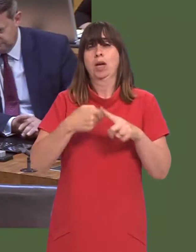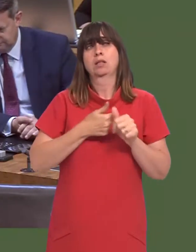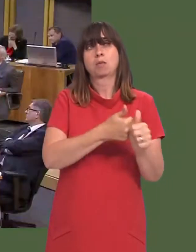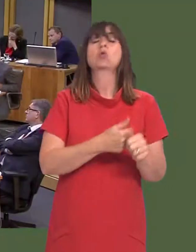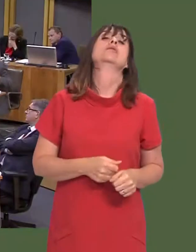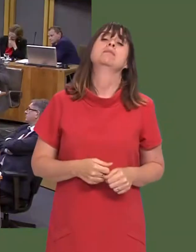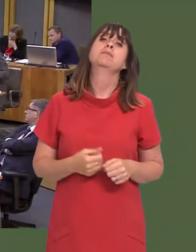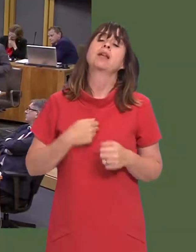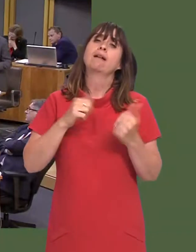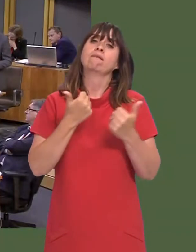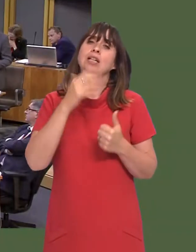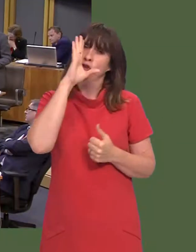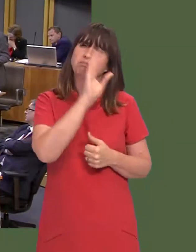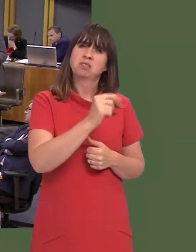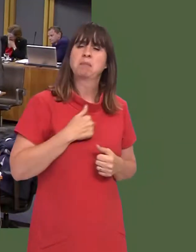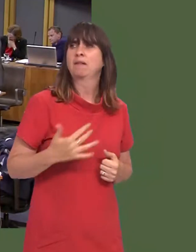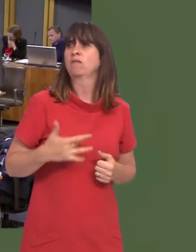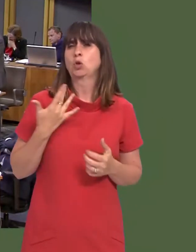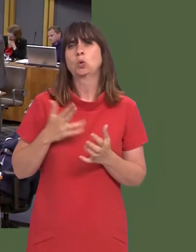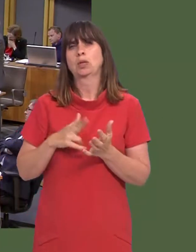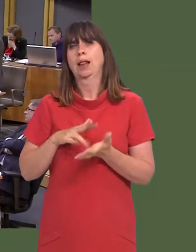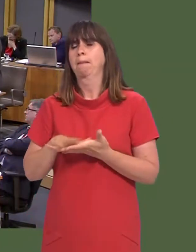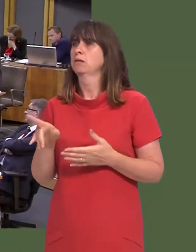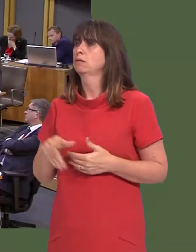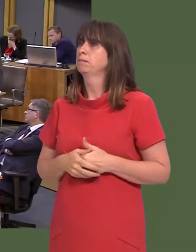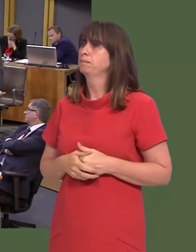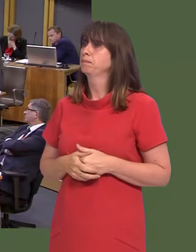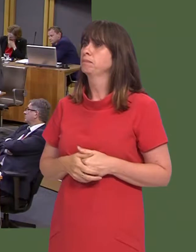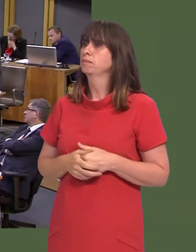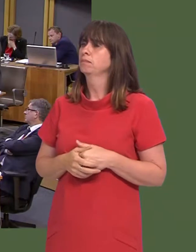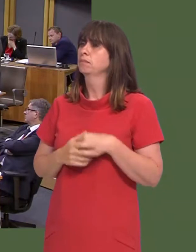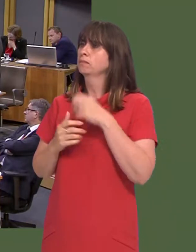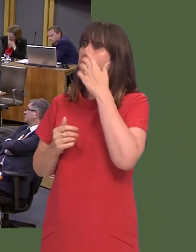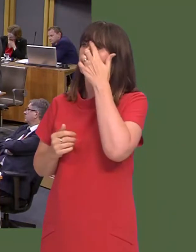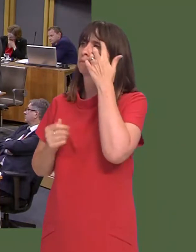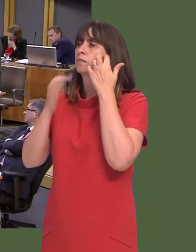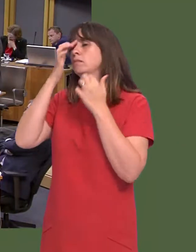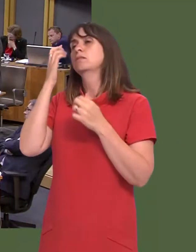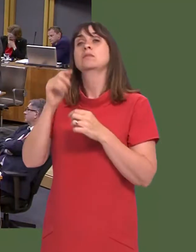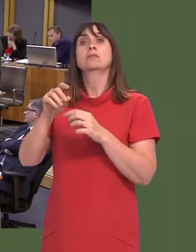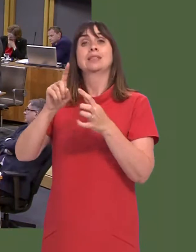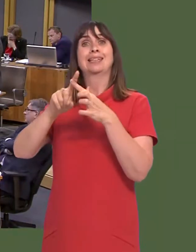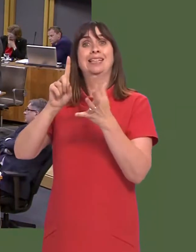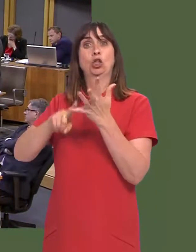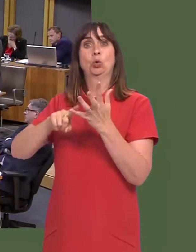Neil Hamilton: Well, Iíve made my point on that, but the EU comprises another 27 member